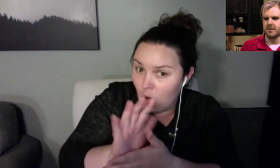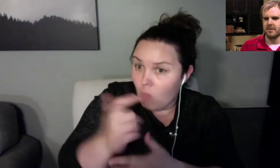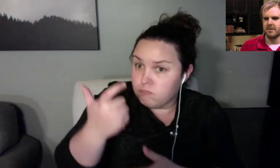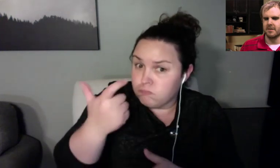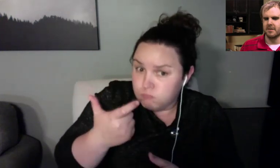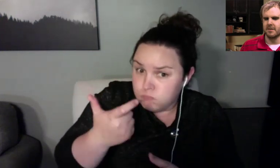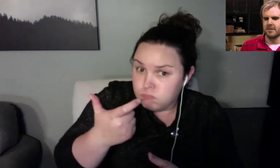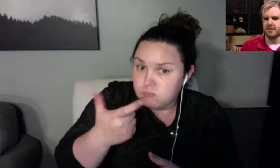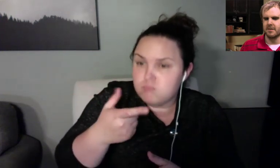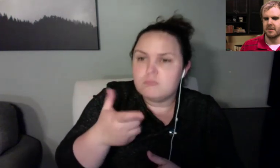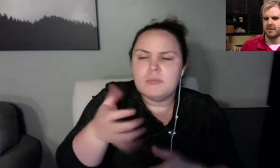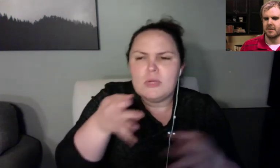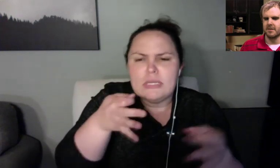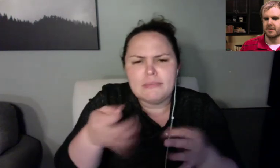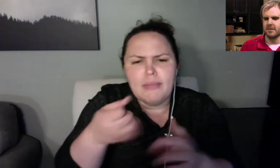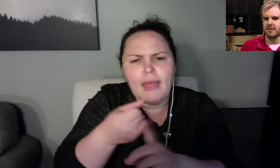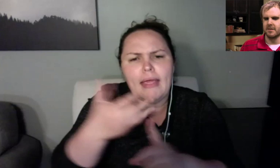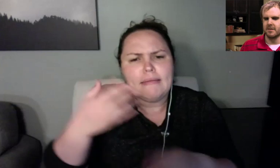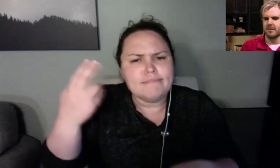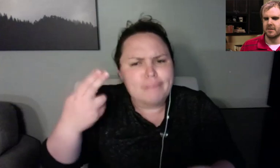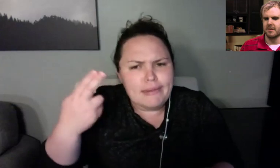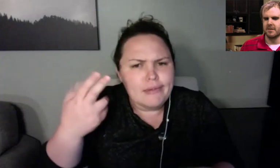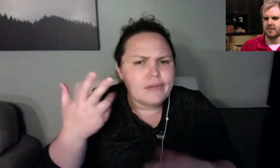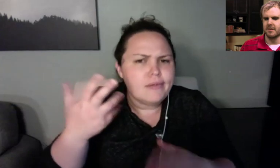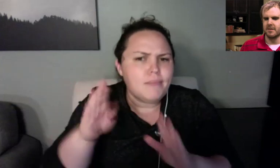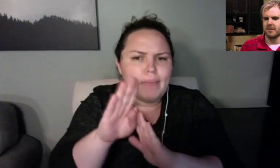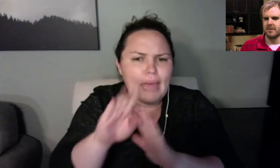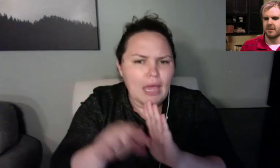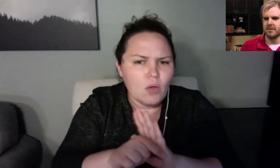That doesn't work very well either. >> RJ: Any other questions?